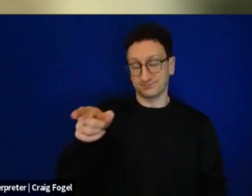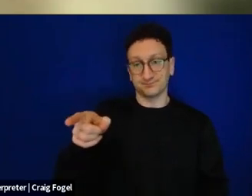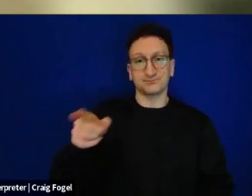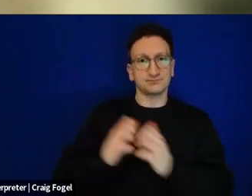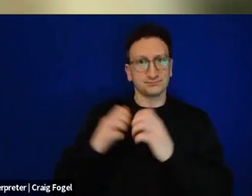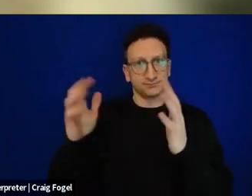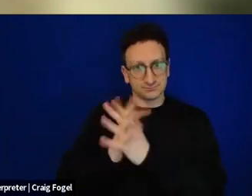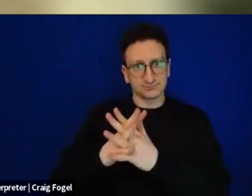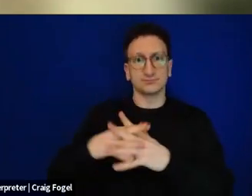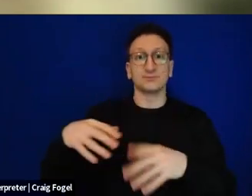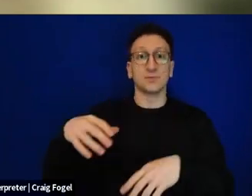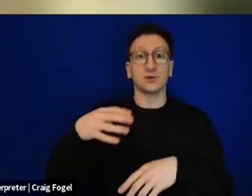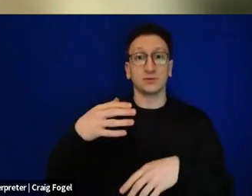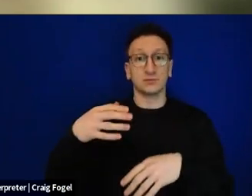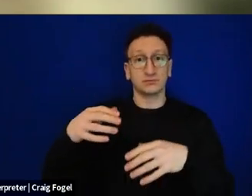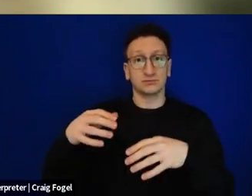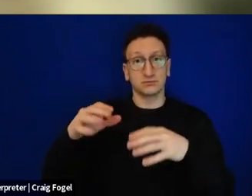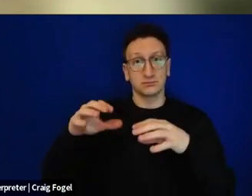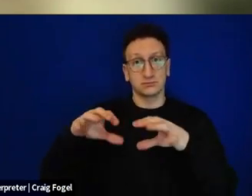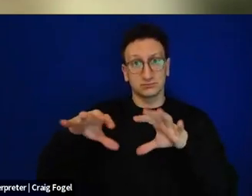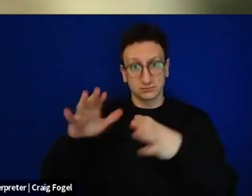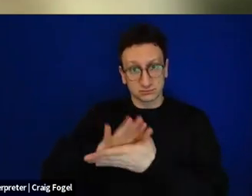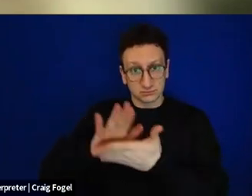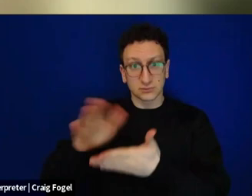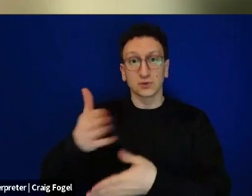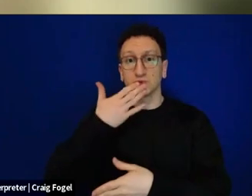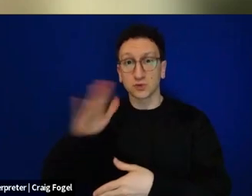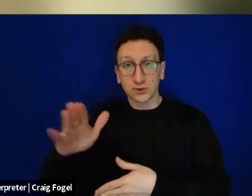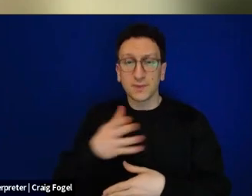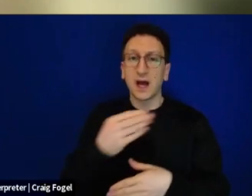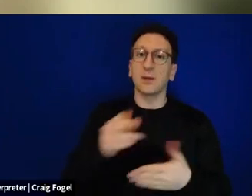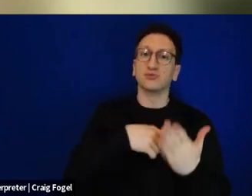director of the Mandel Leadership Institute's Program for Leadership in Jewish Culture.